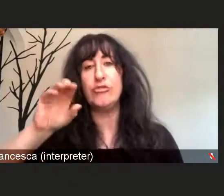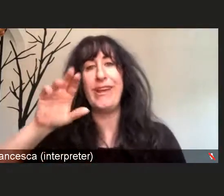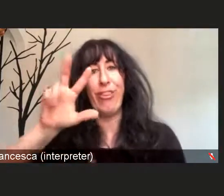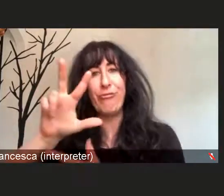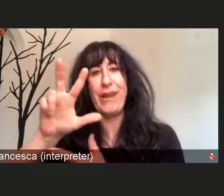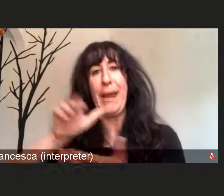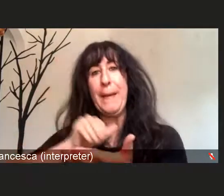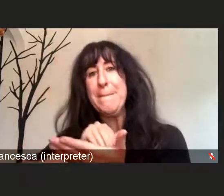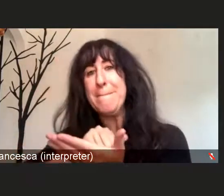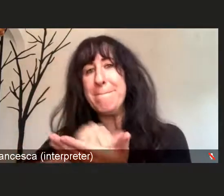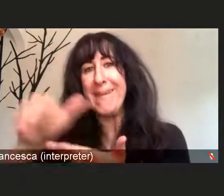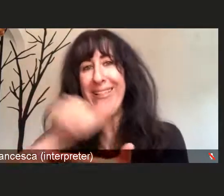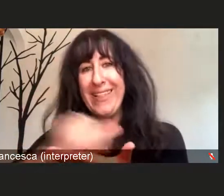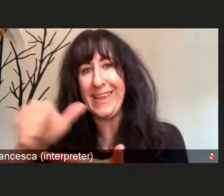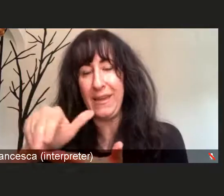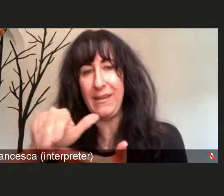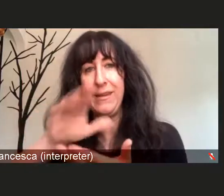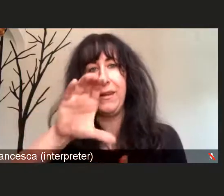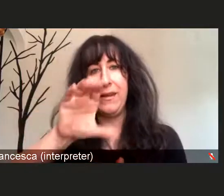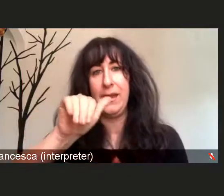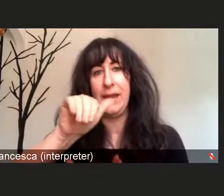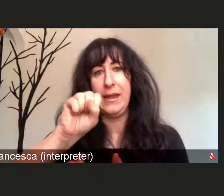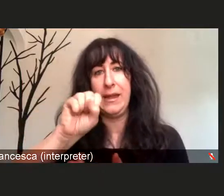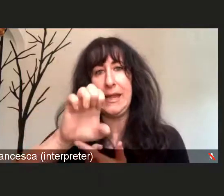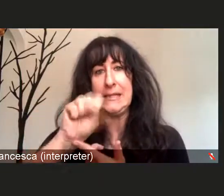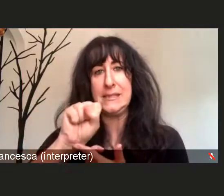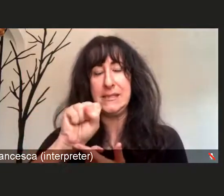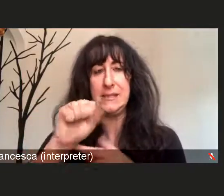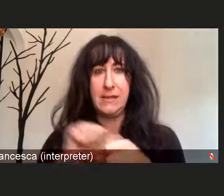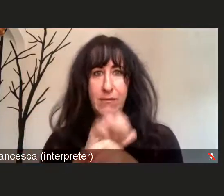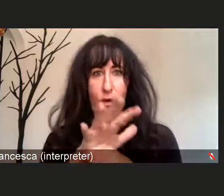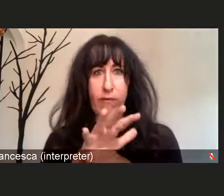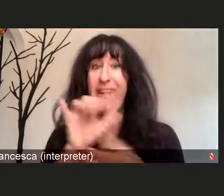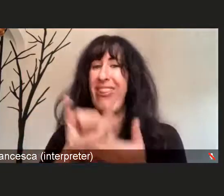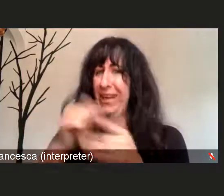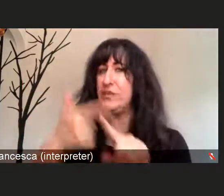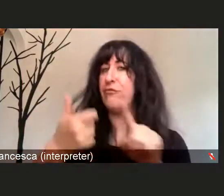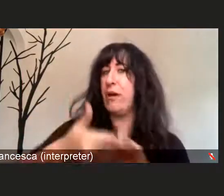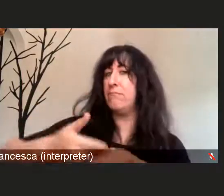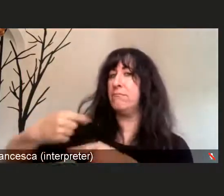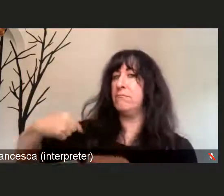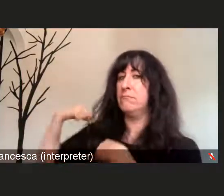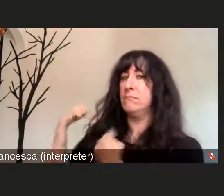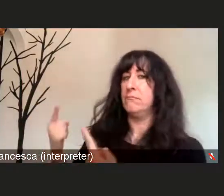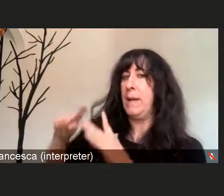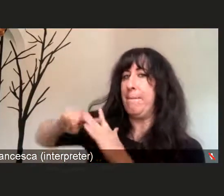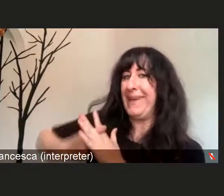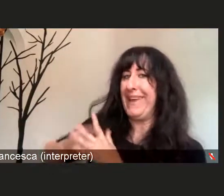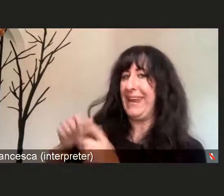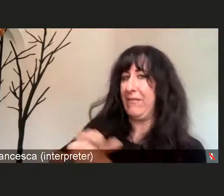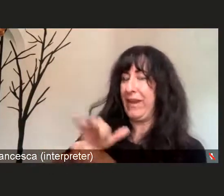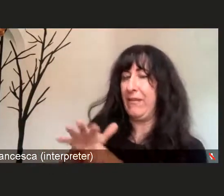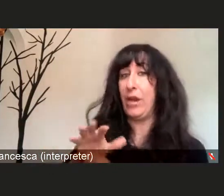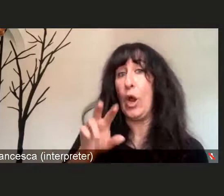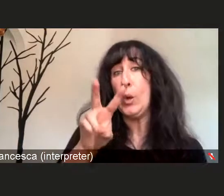against that since the start of the pandemic. Out of those 203 million cases that we've known about,